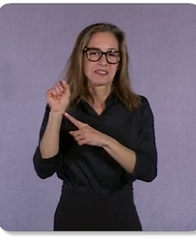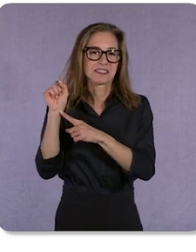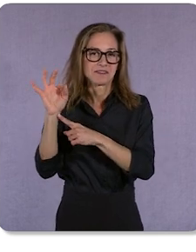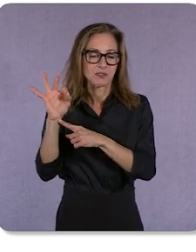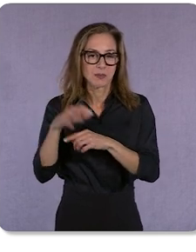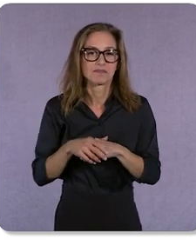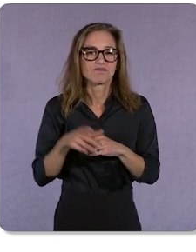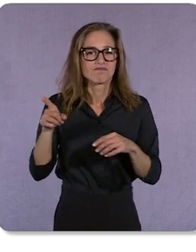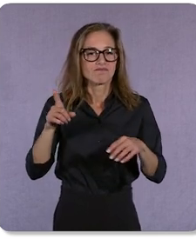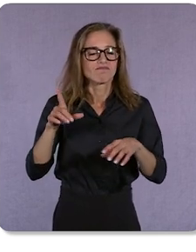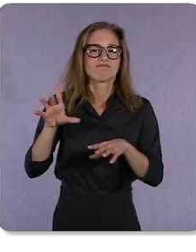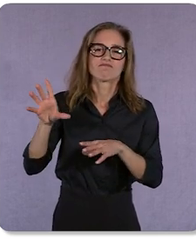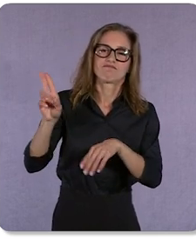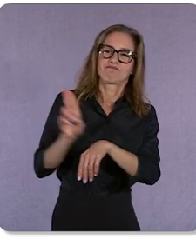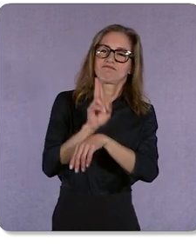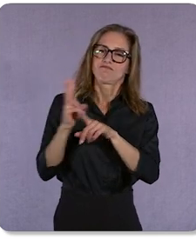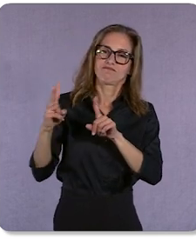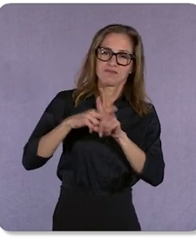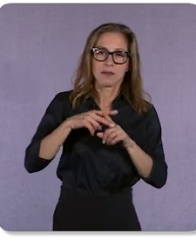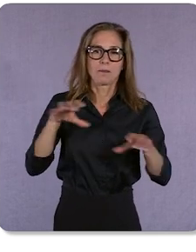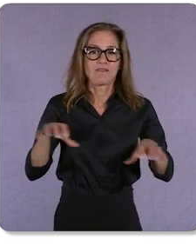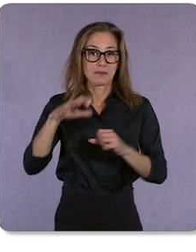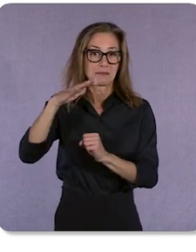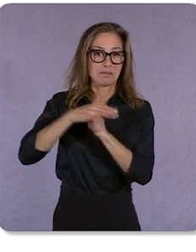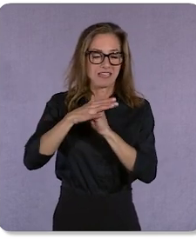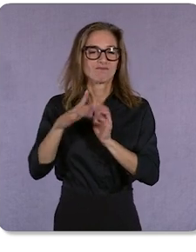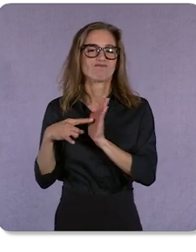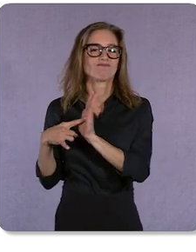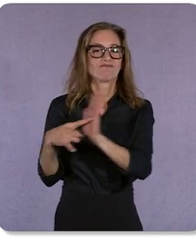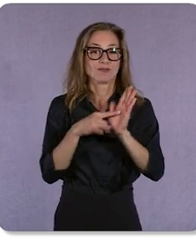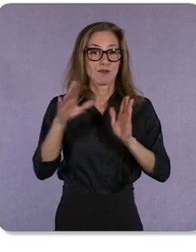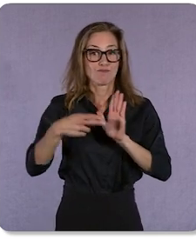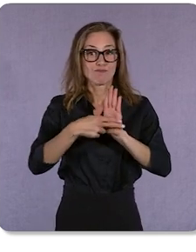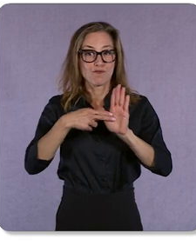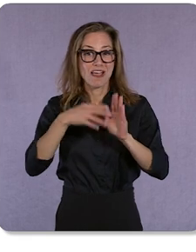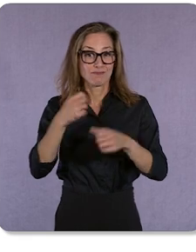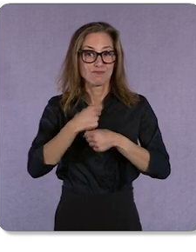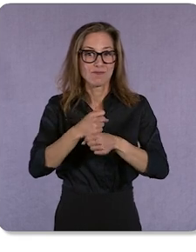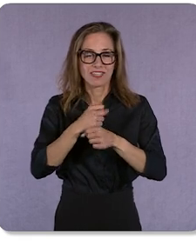Performance Max to showcase their brand and products with highly visual assets including